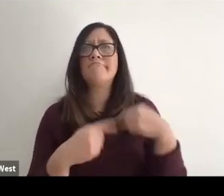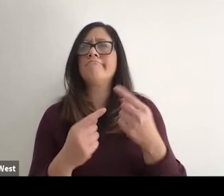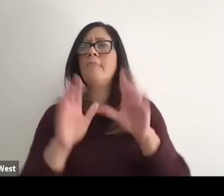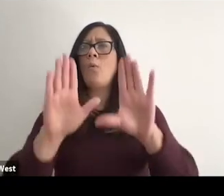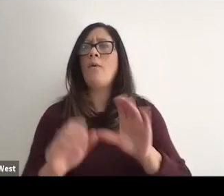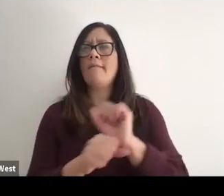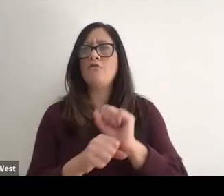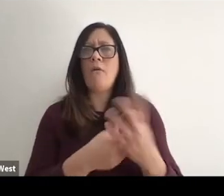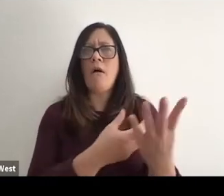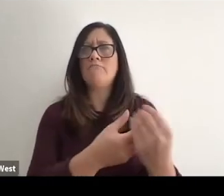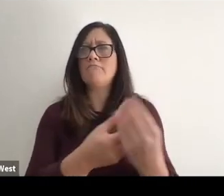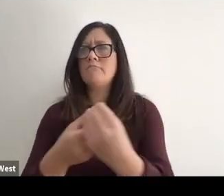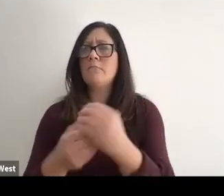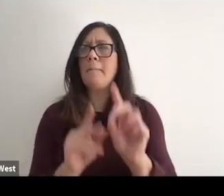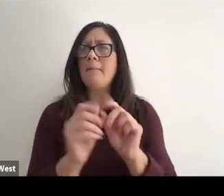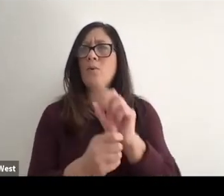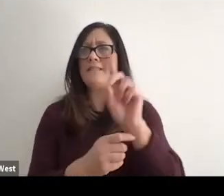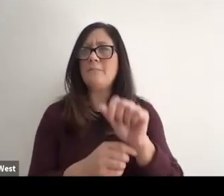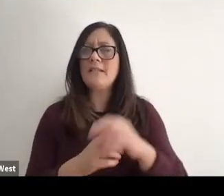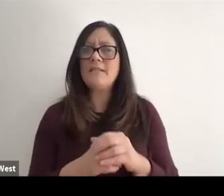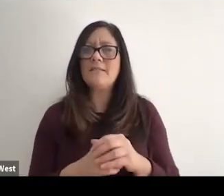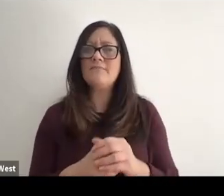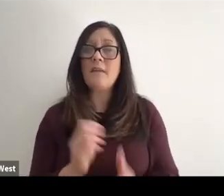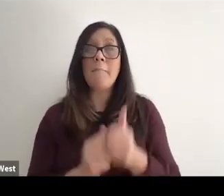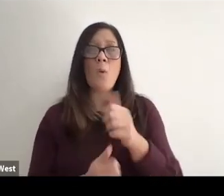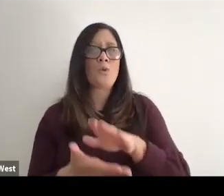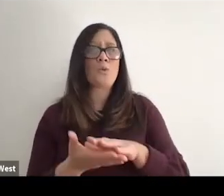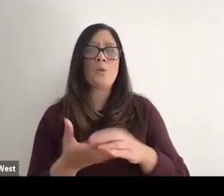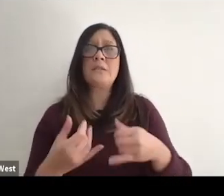Some school districts that are doing a wonderful job of building inclusive opportunities,